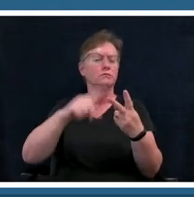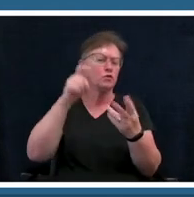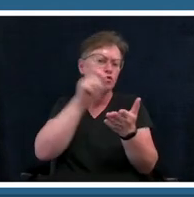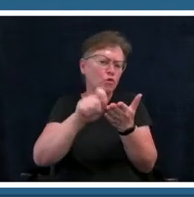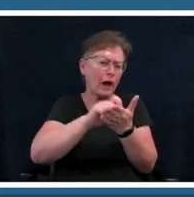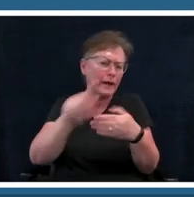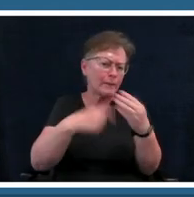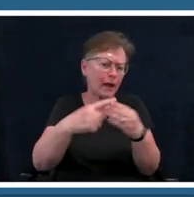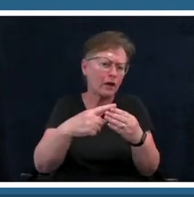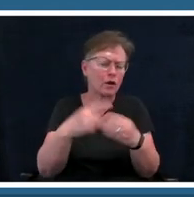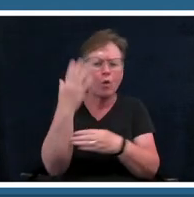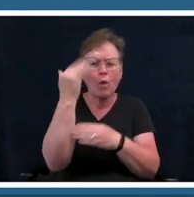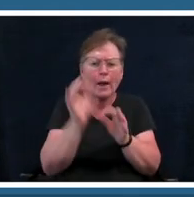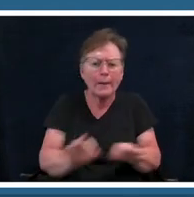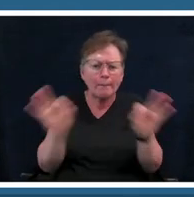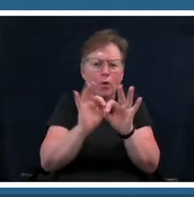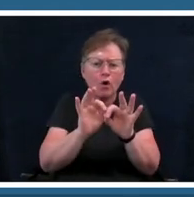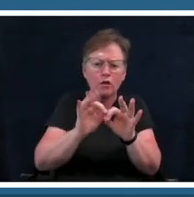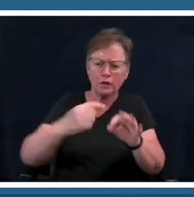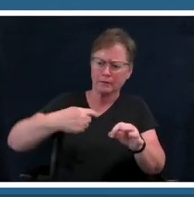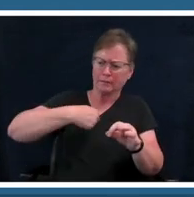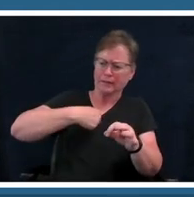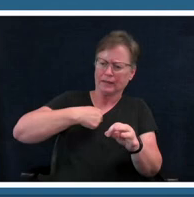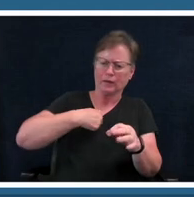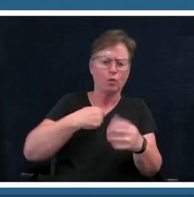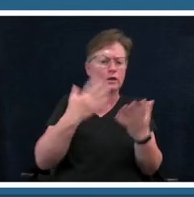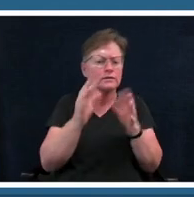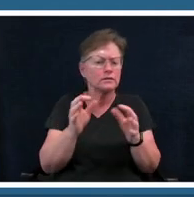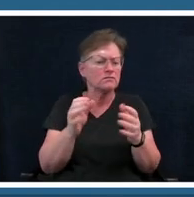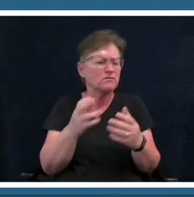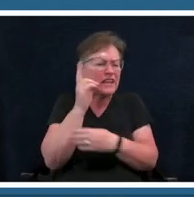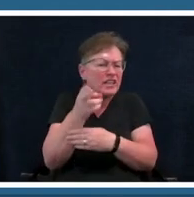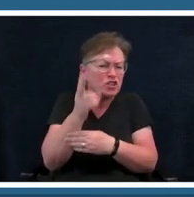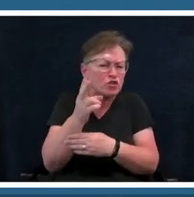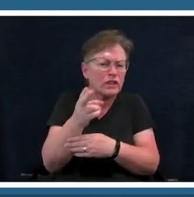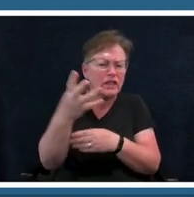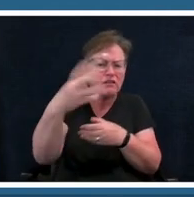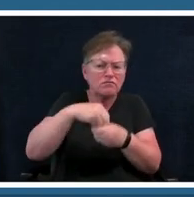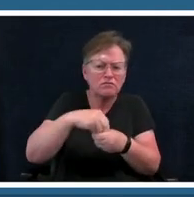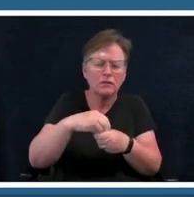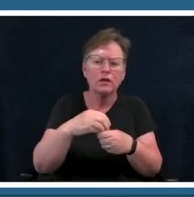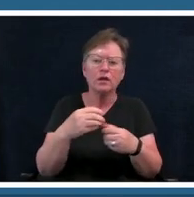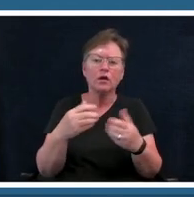is the history of it what are some aspects that people might